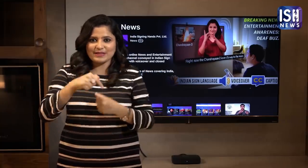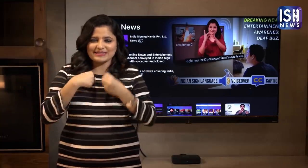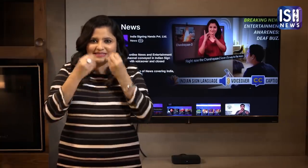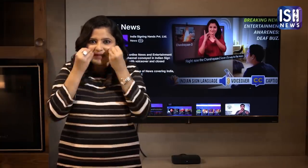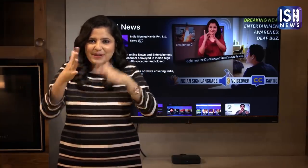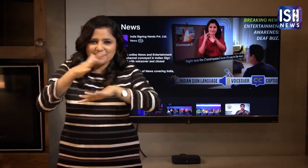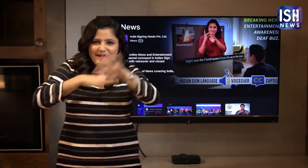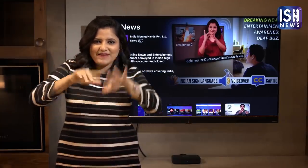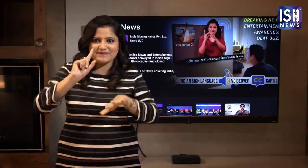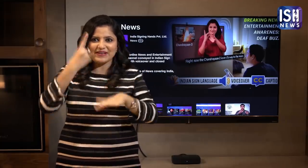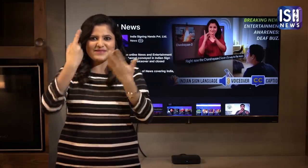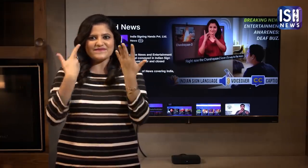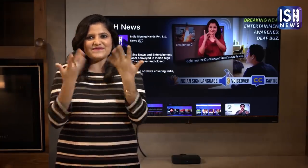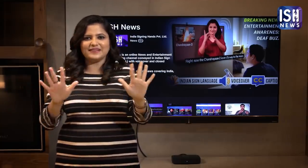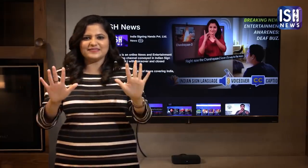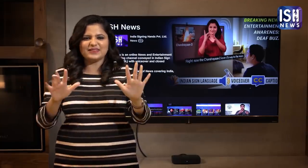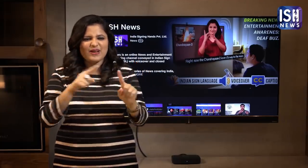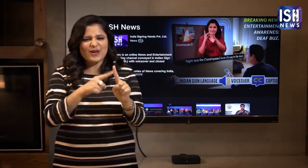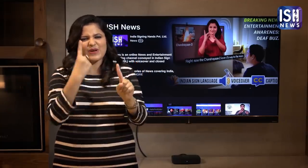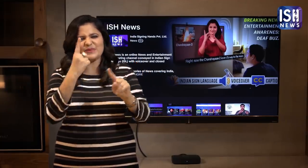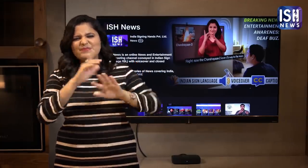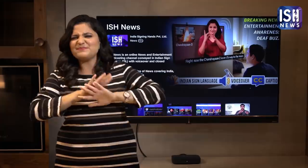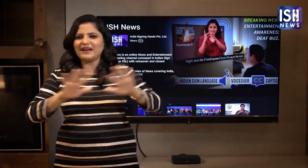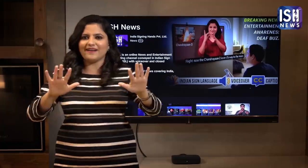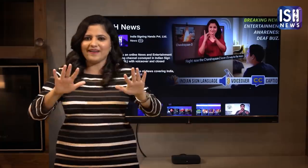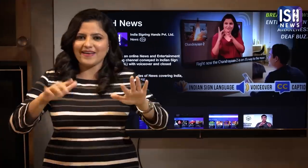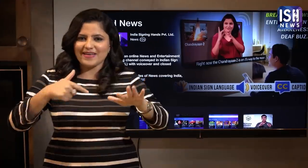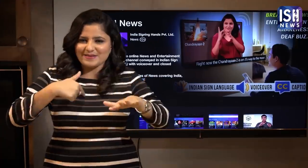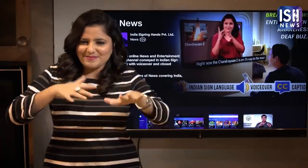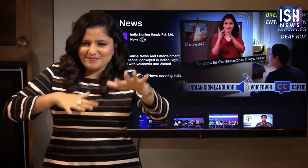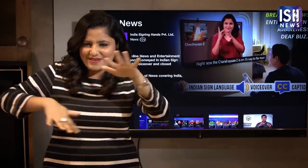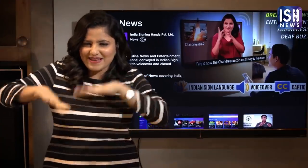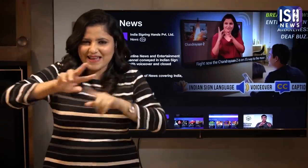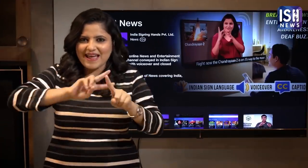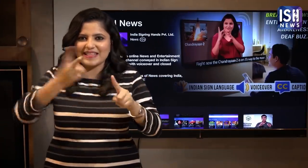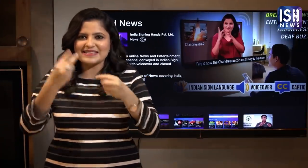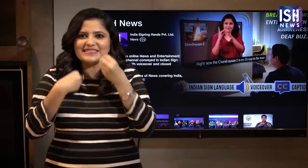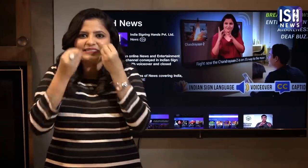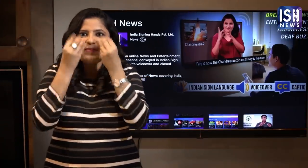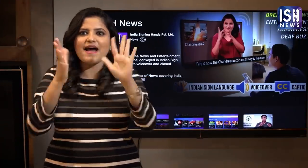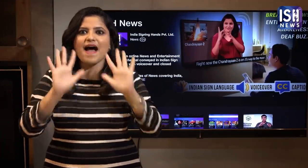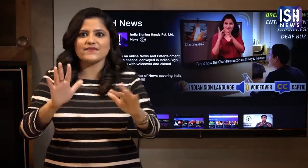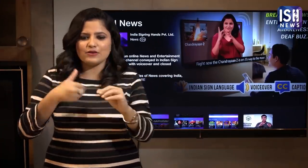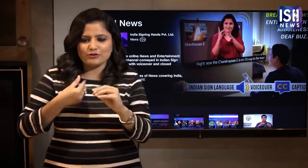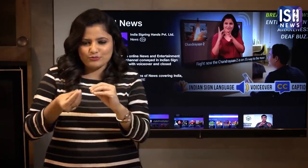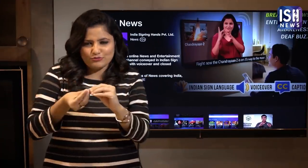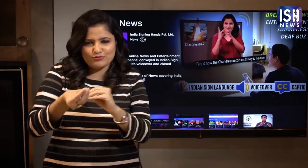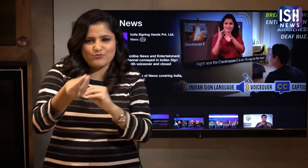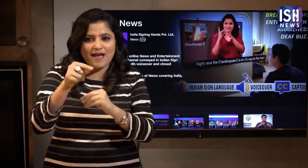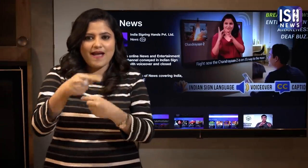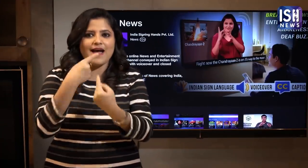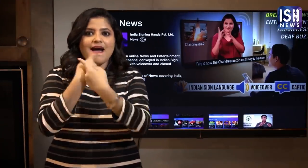However, this is not our only surprise. We have another surprise which we will soon reveal!